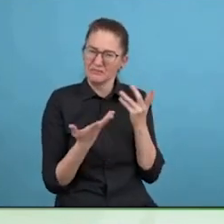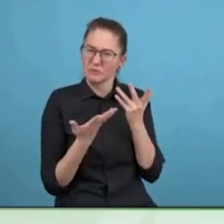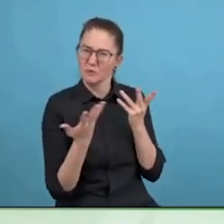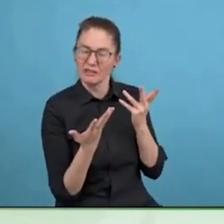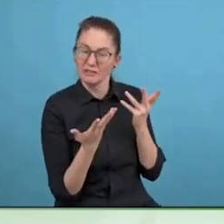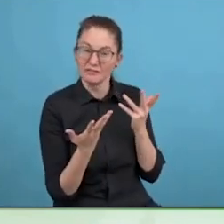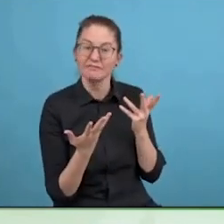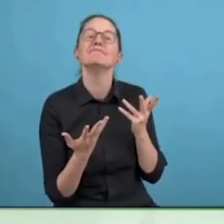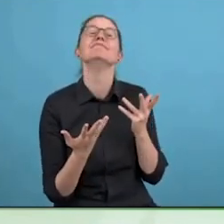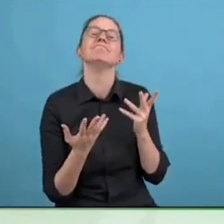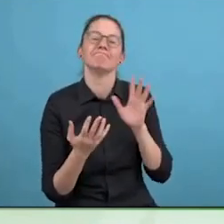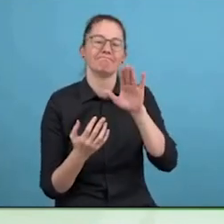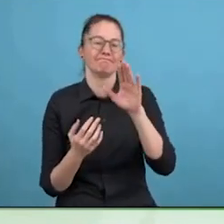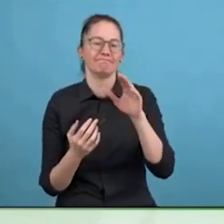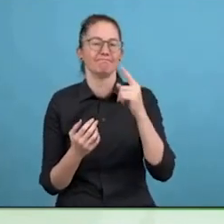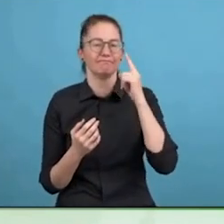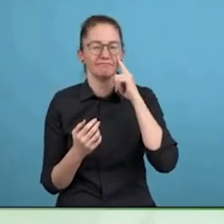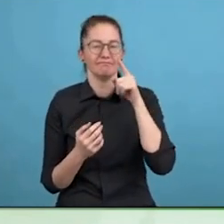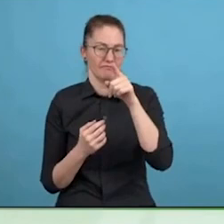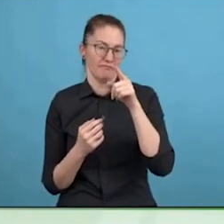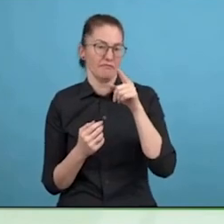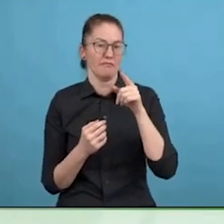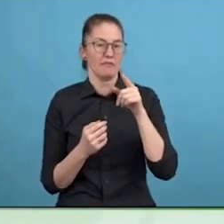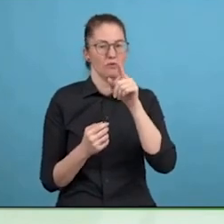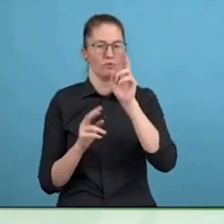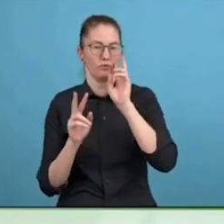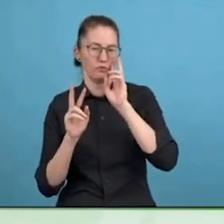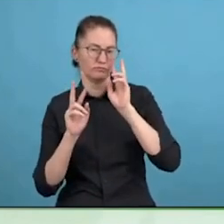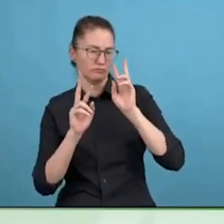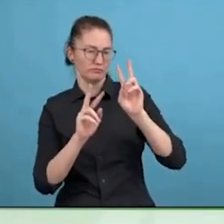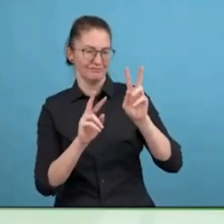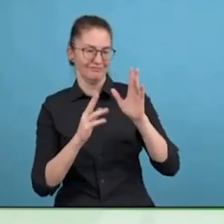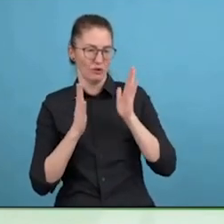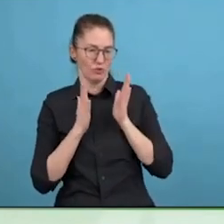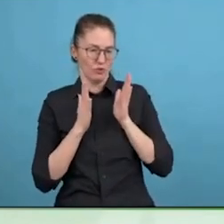happening and social enterprises in the social economy.